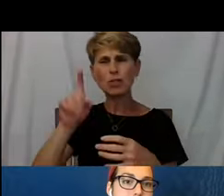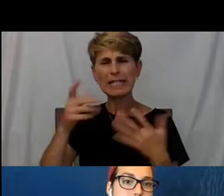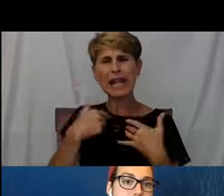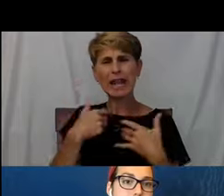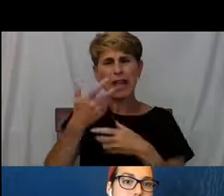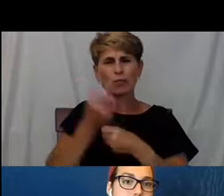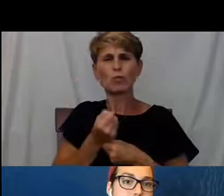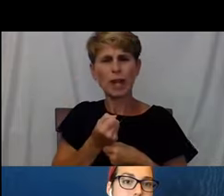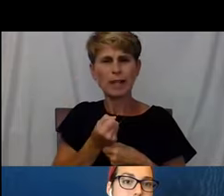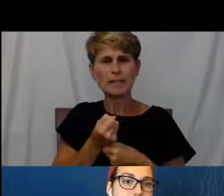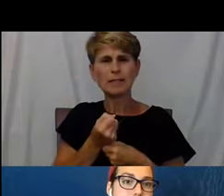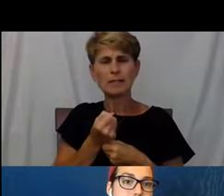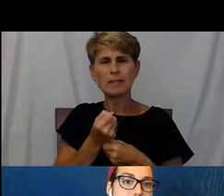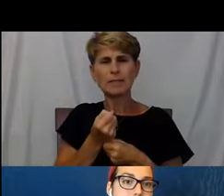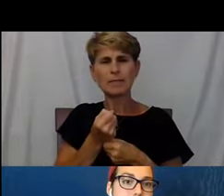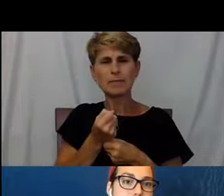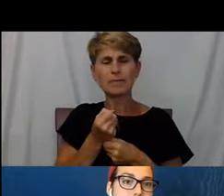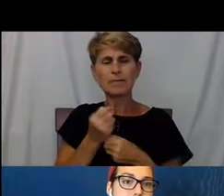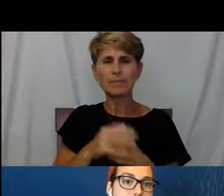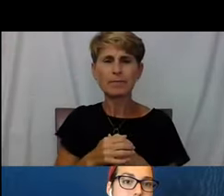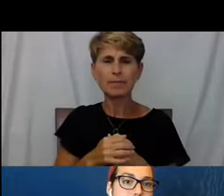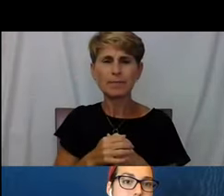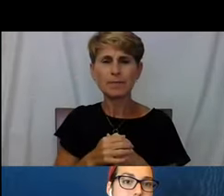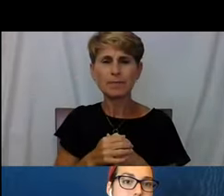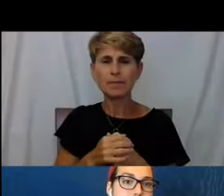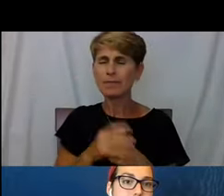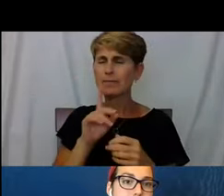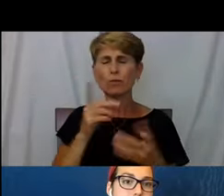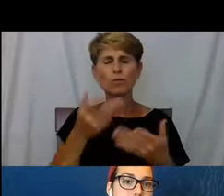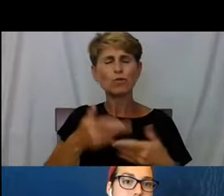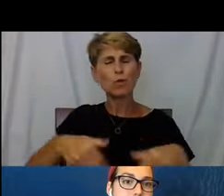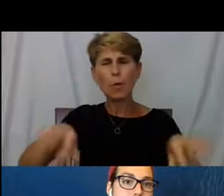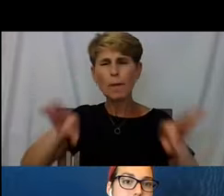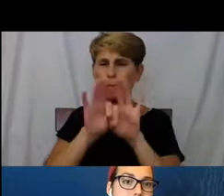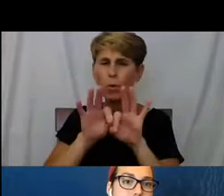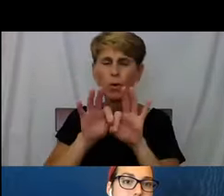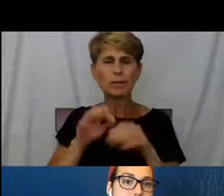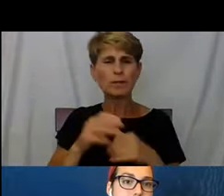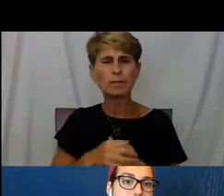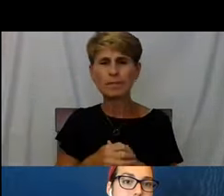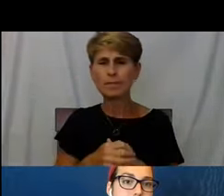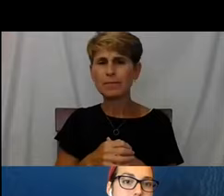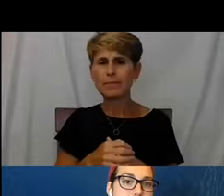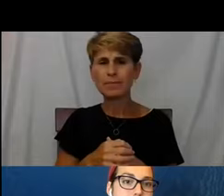that have been talked about here. That's key, that's what it's all about. I lived in India for many years